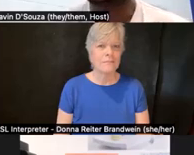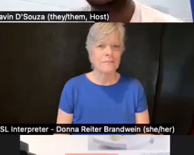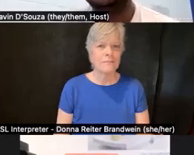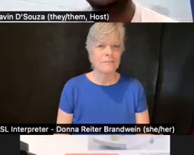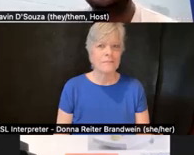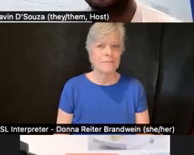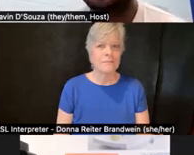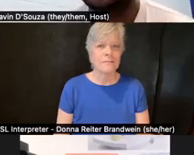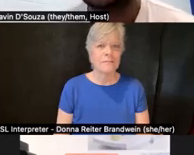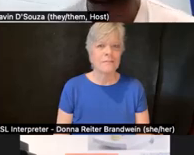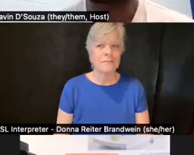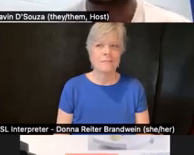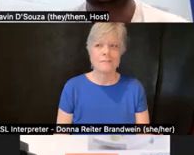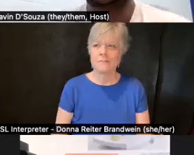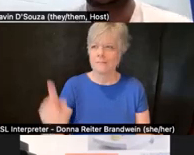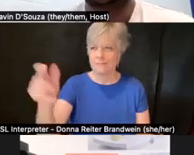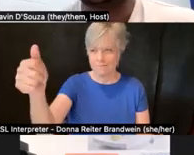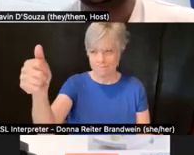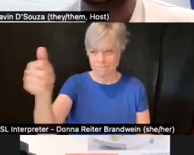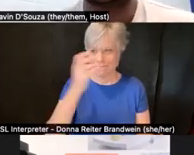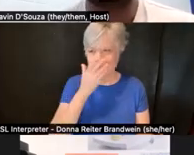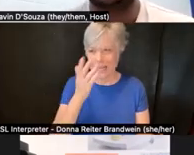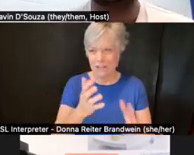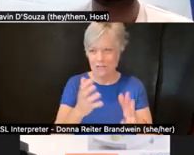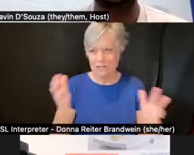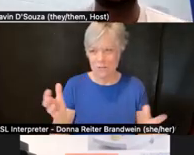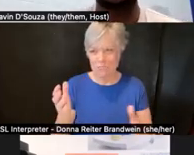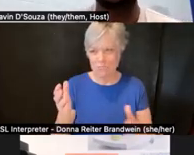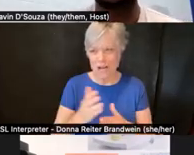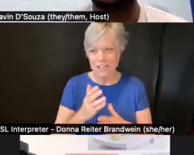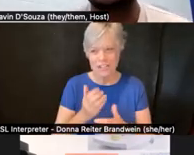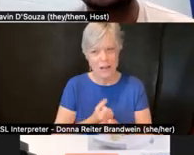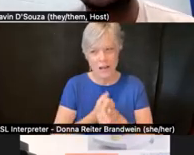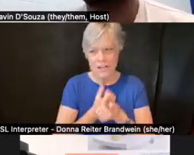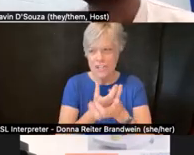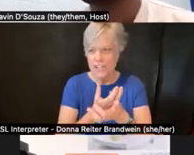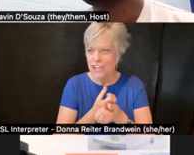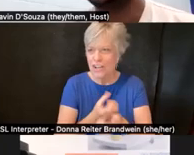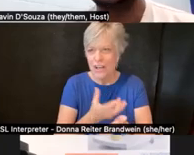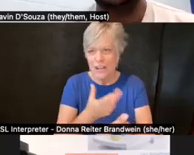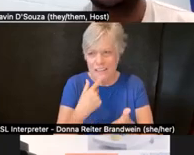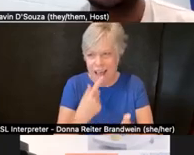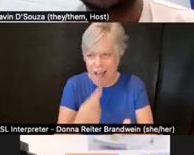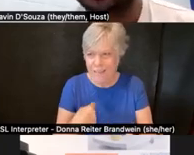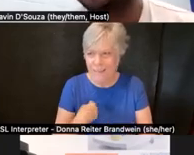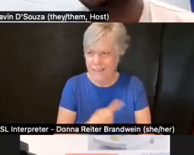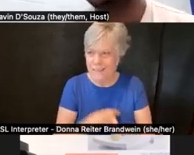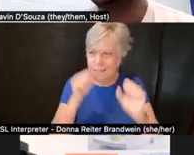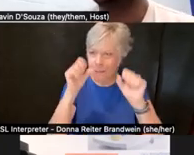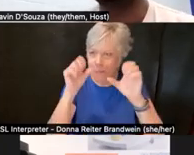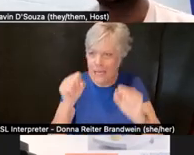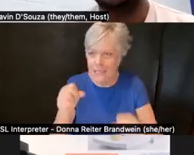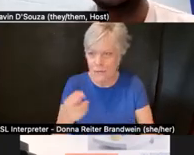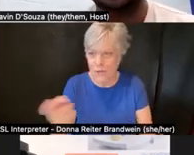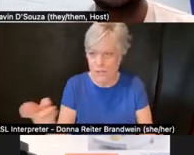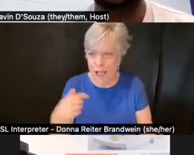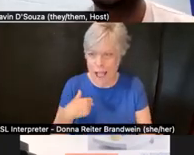Alrighty. Thank you so much, Diane, for sharing all of these amazing resources. I definitely learned a lot from what you shared